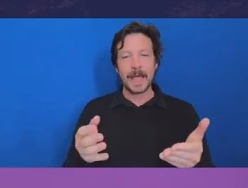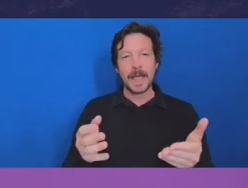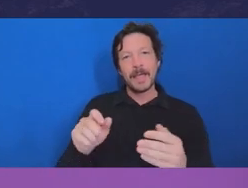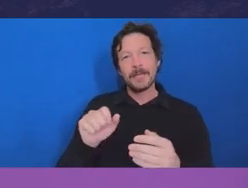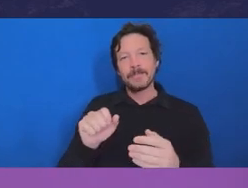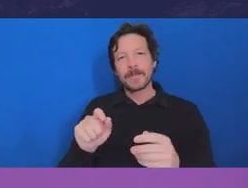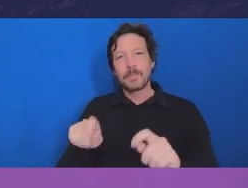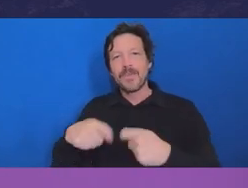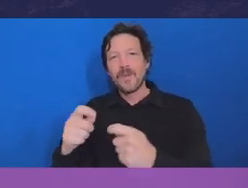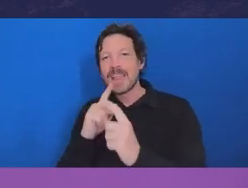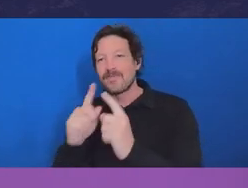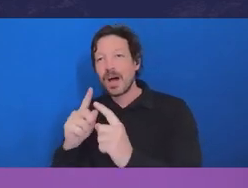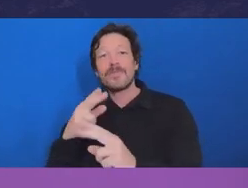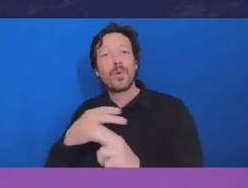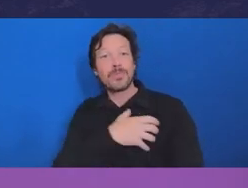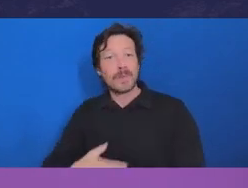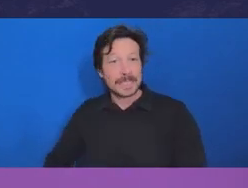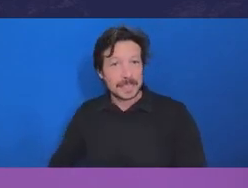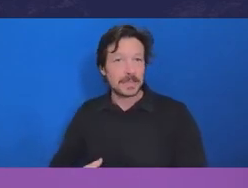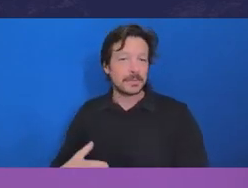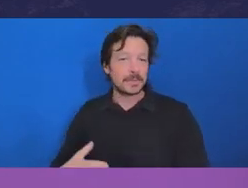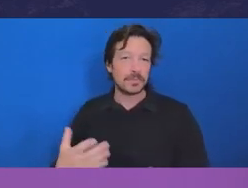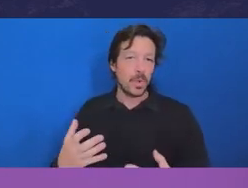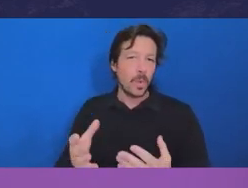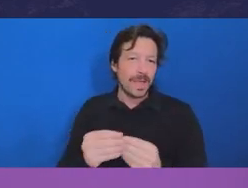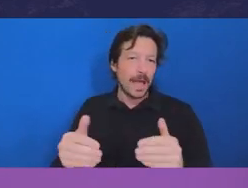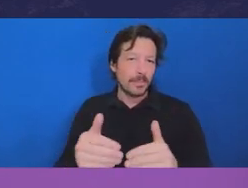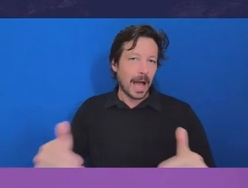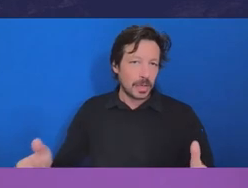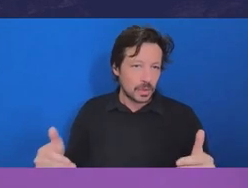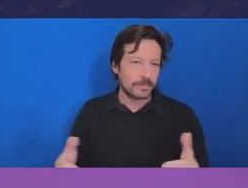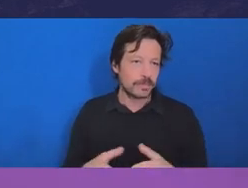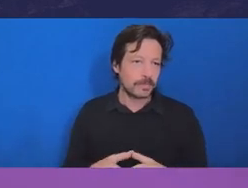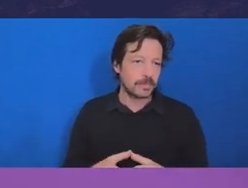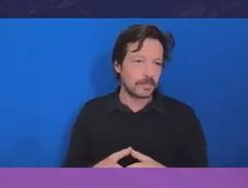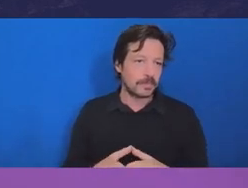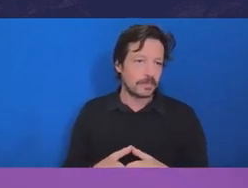A lot of it is about being what has been euphemistically